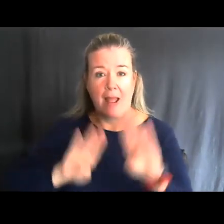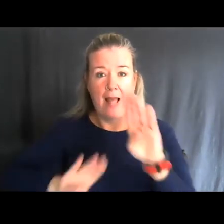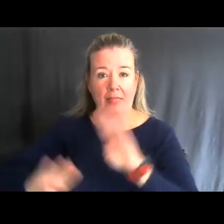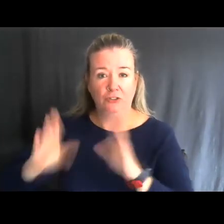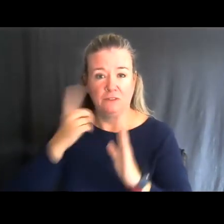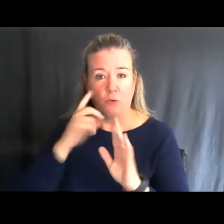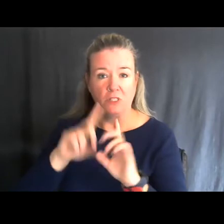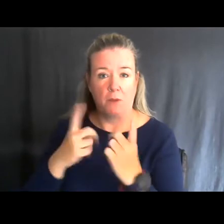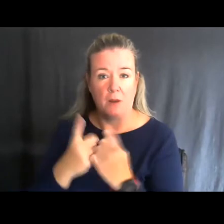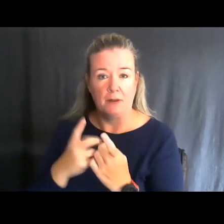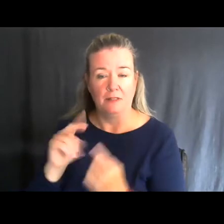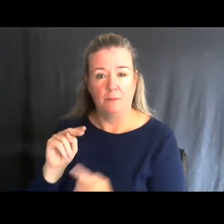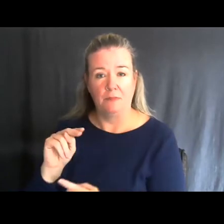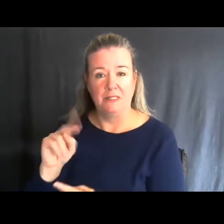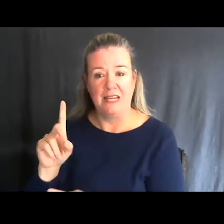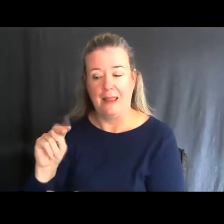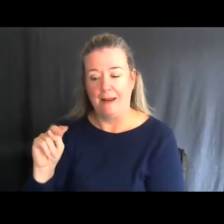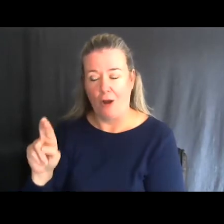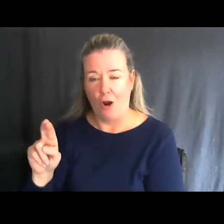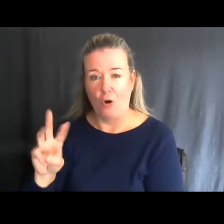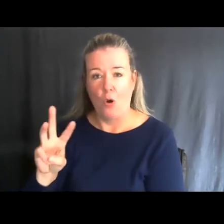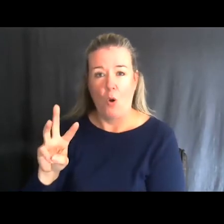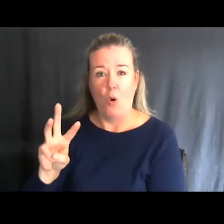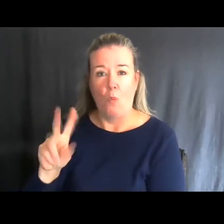of Natural Resources Wildlife Division.